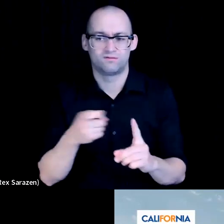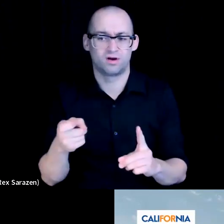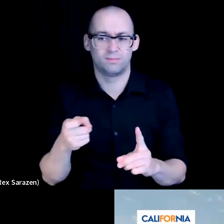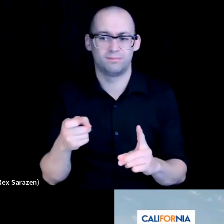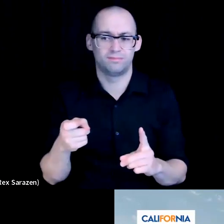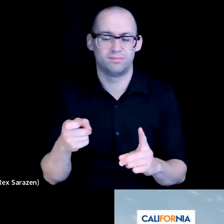all are doing.